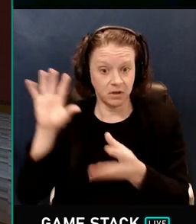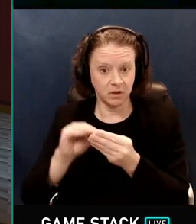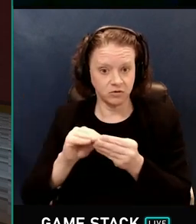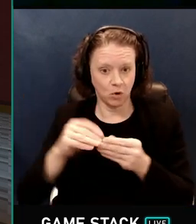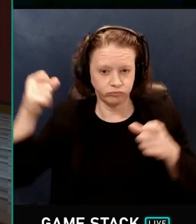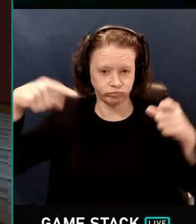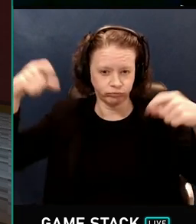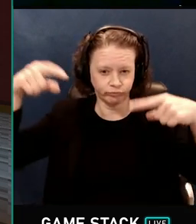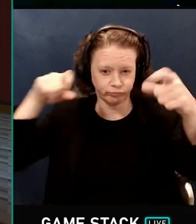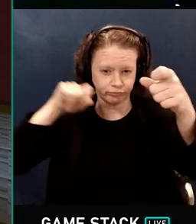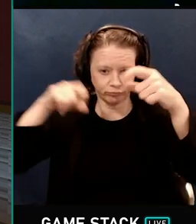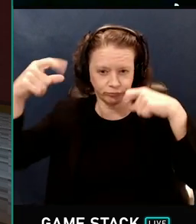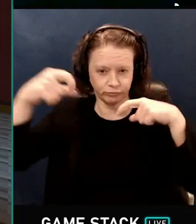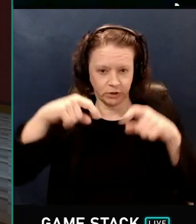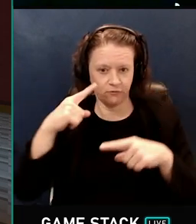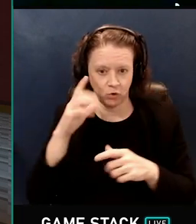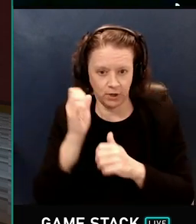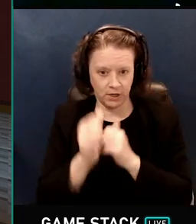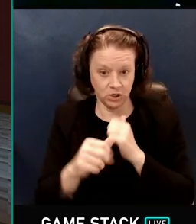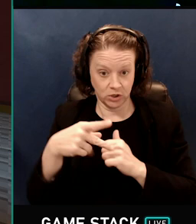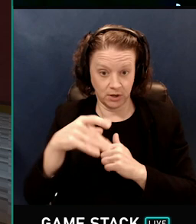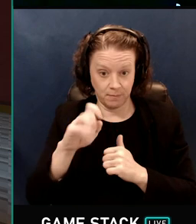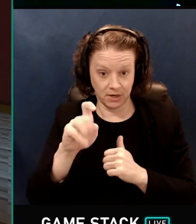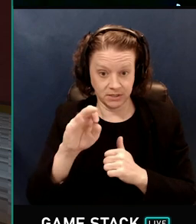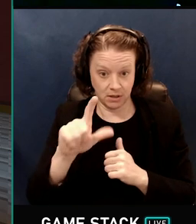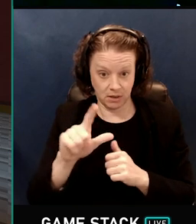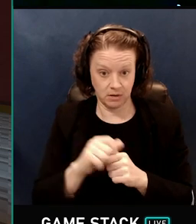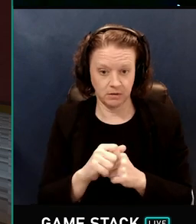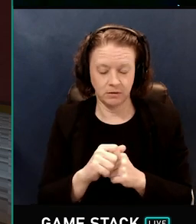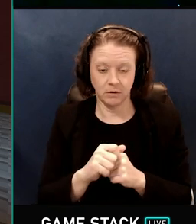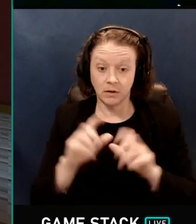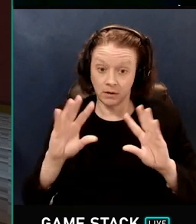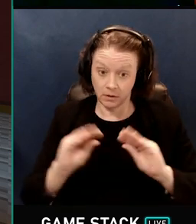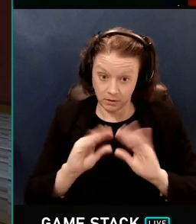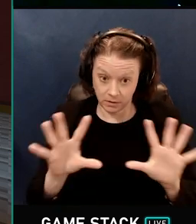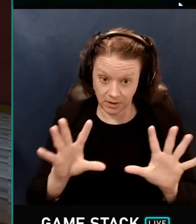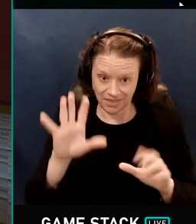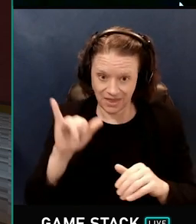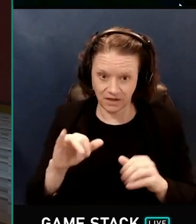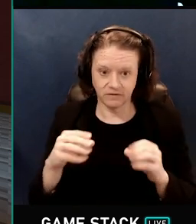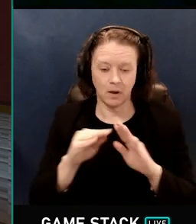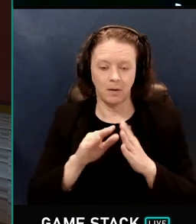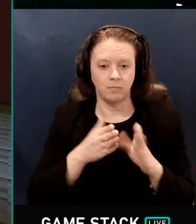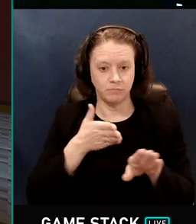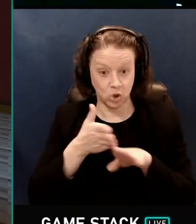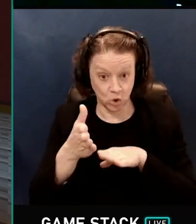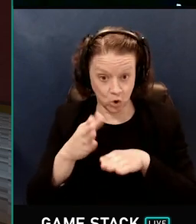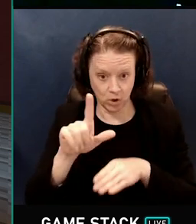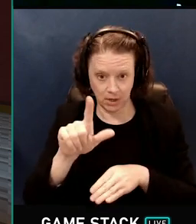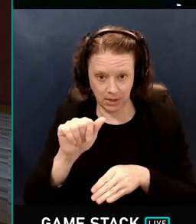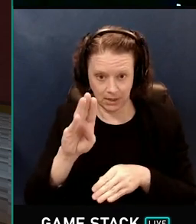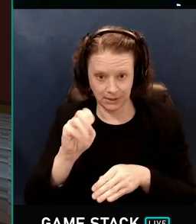shoot a lot of rays for each pixel. And just to be clear, this is pure Lambert shading.